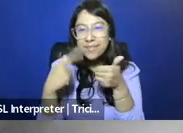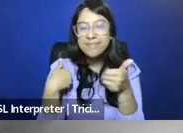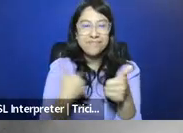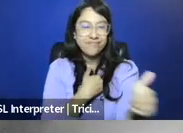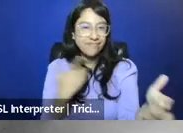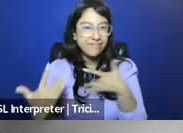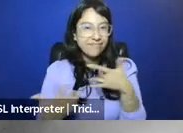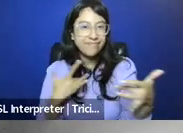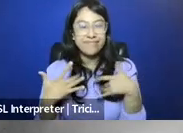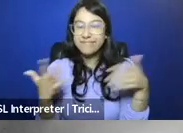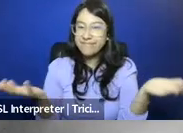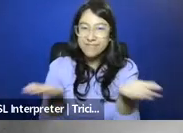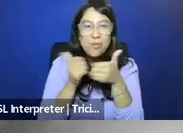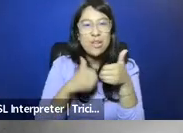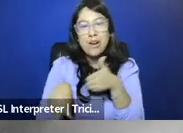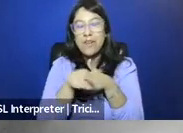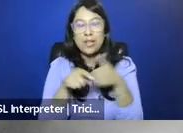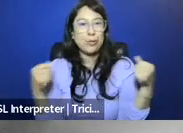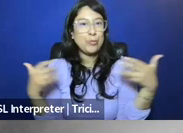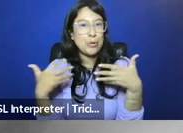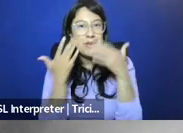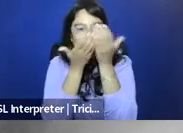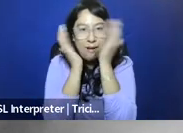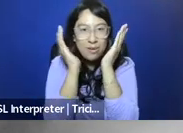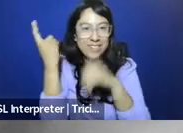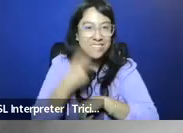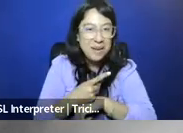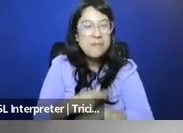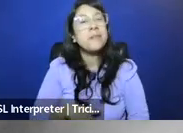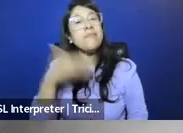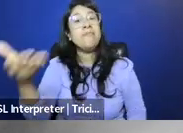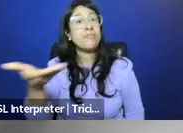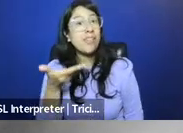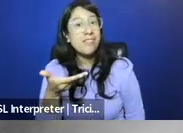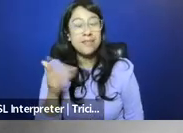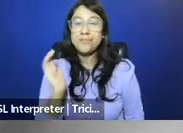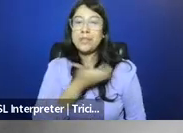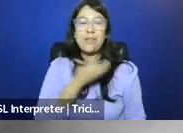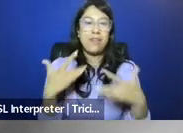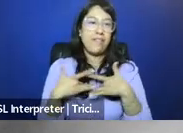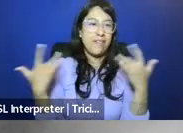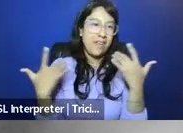and on this spooky Halloween day. Welcome y'all to our event